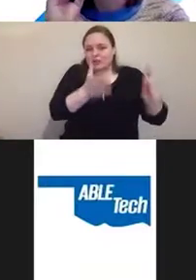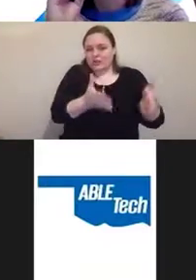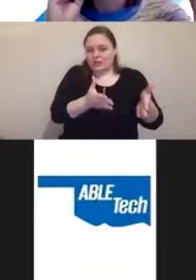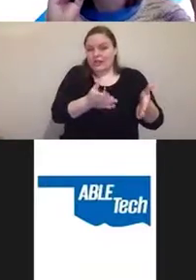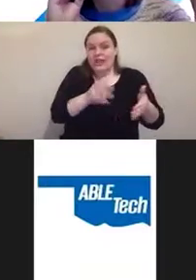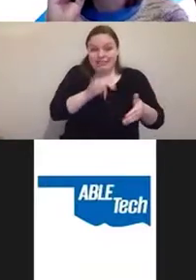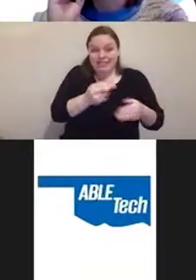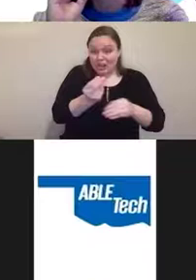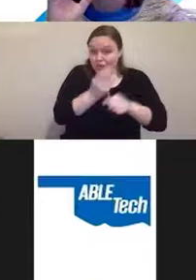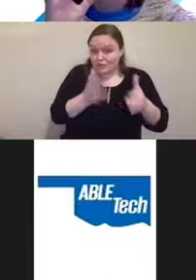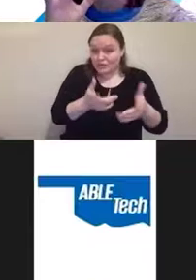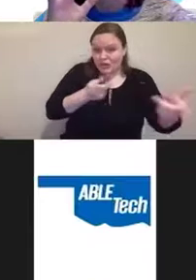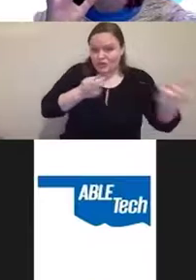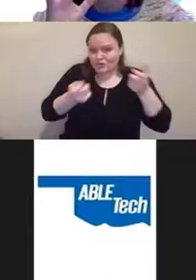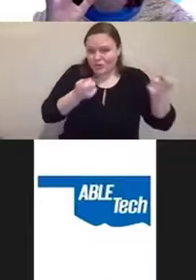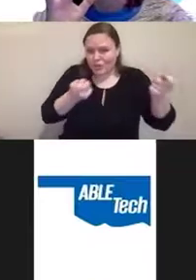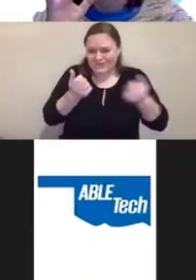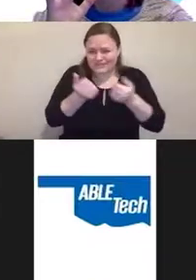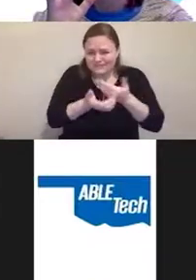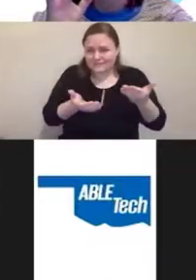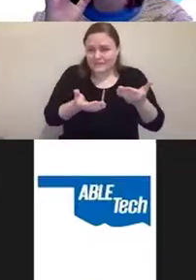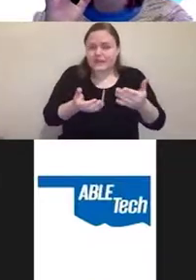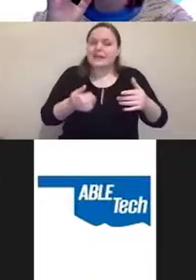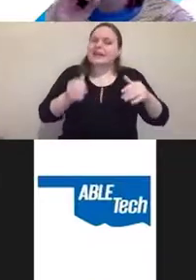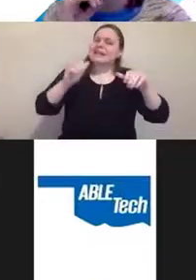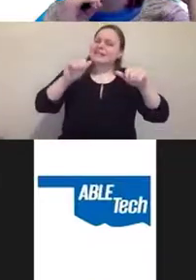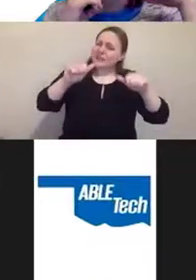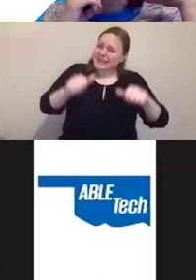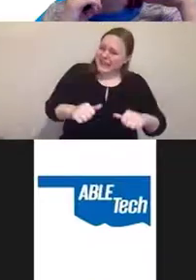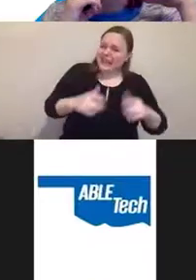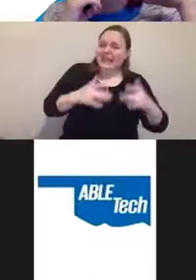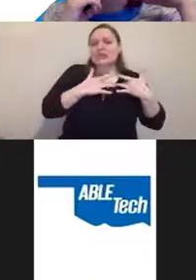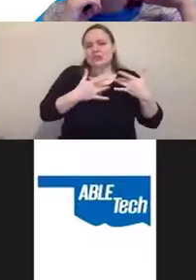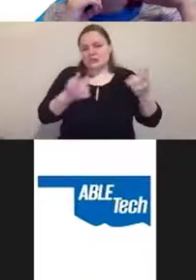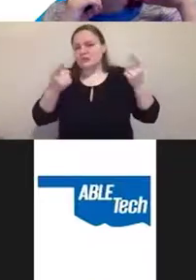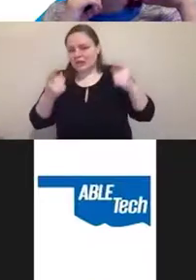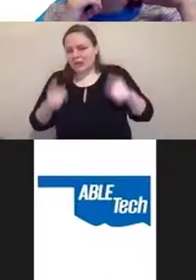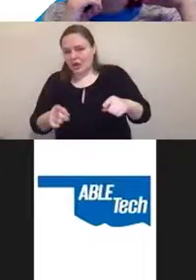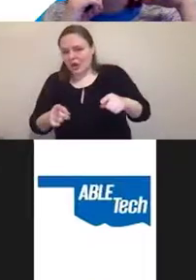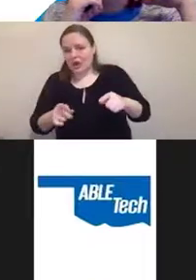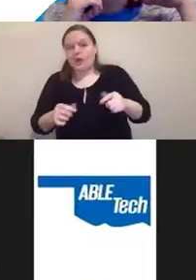There can be and usually are, especially with more experienced assistive technology users,